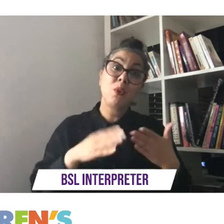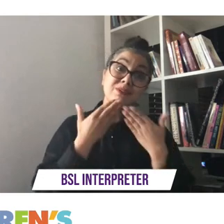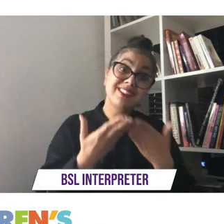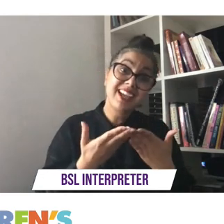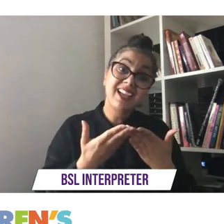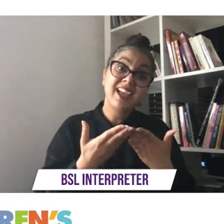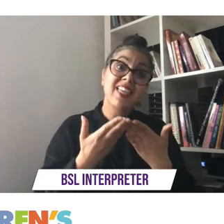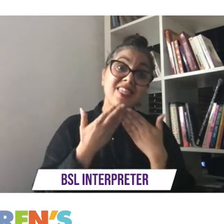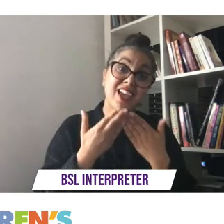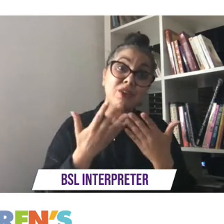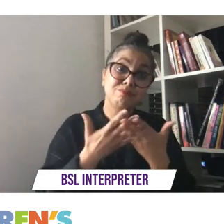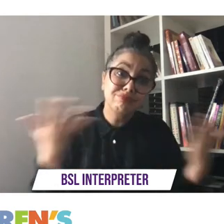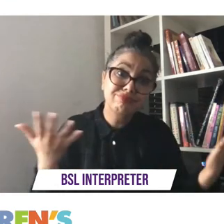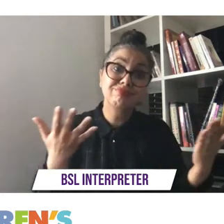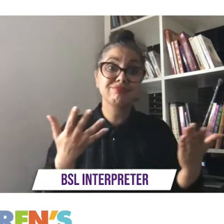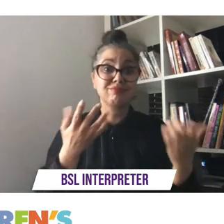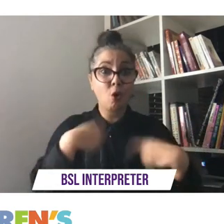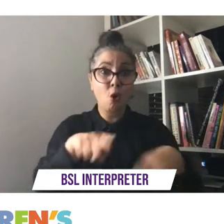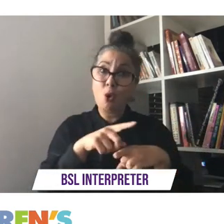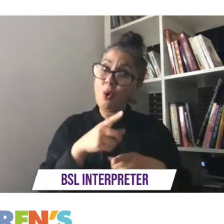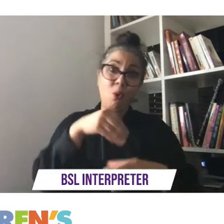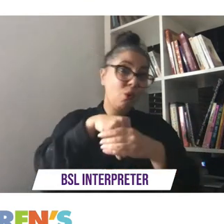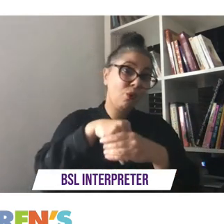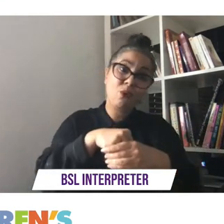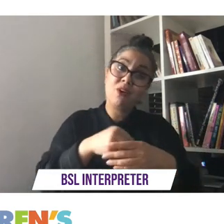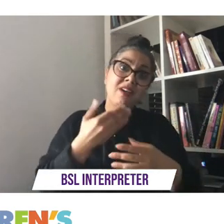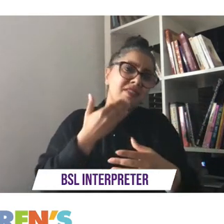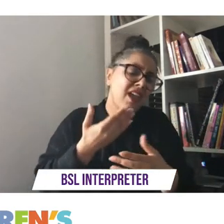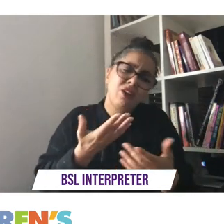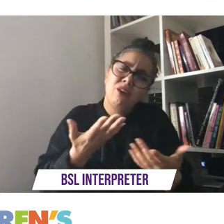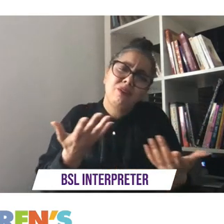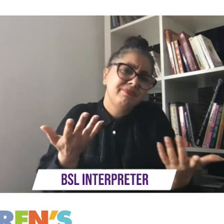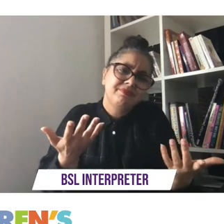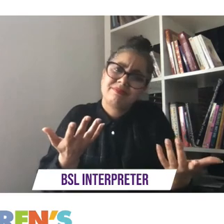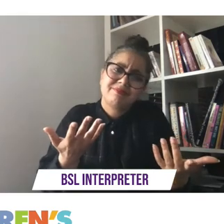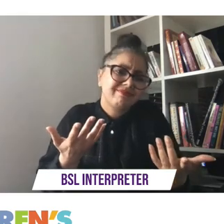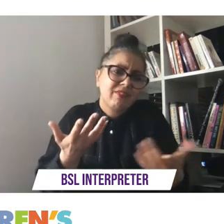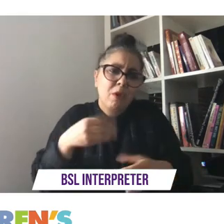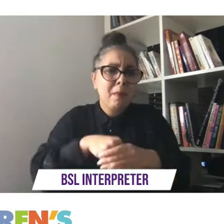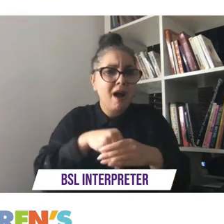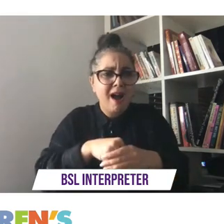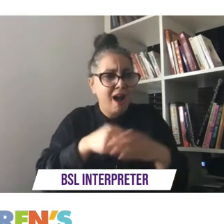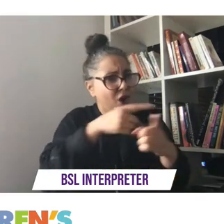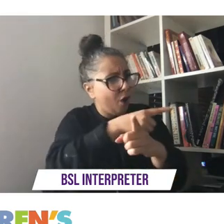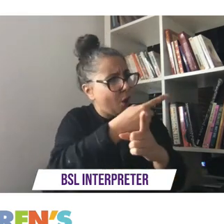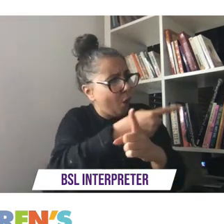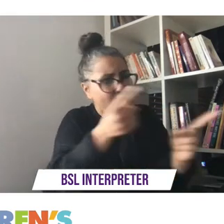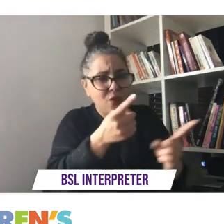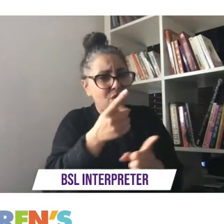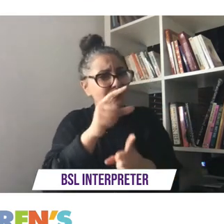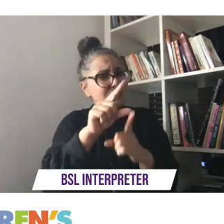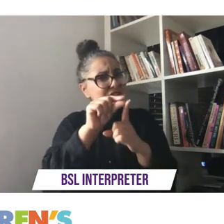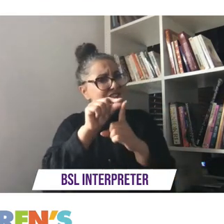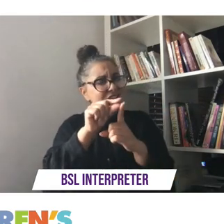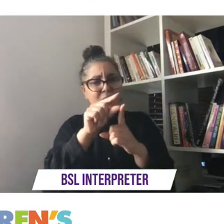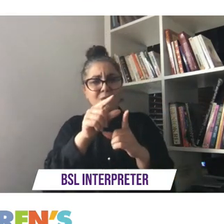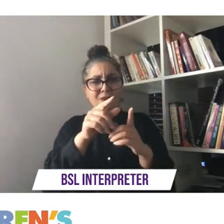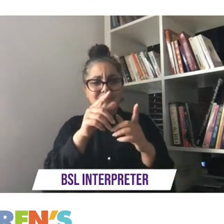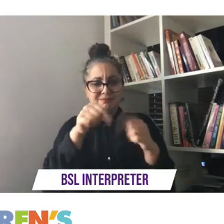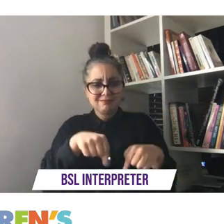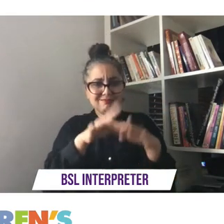much for having us thank you for being a part of our digital space inclusion concert um it's been